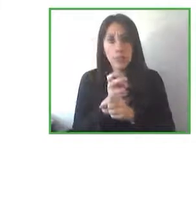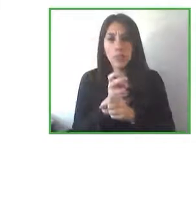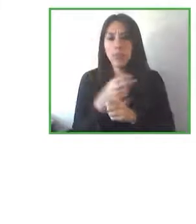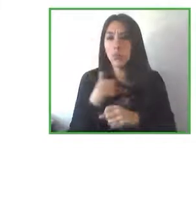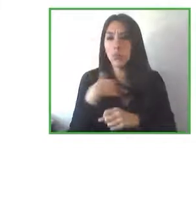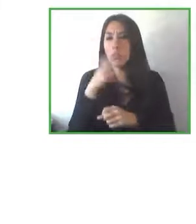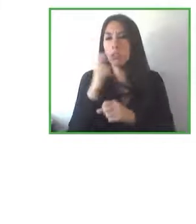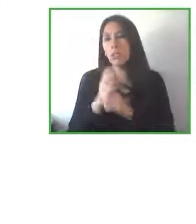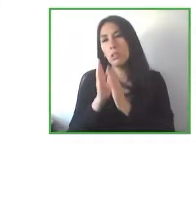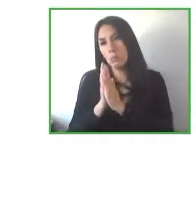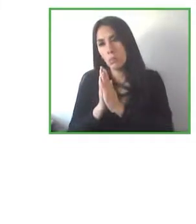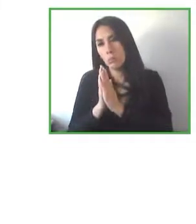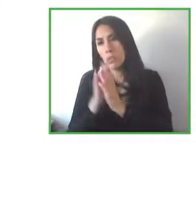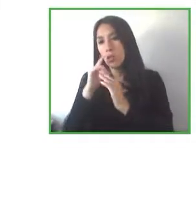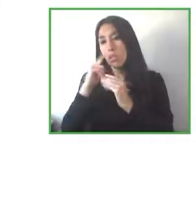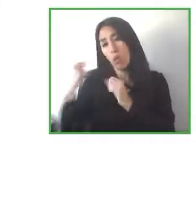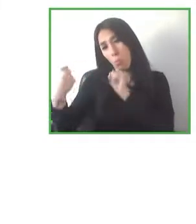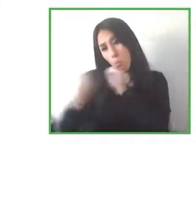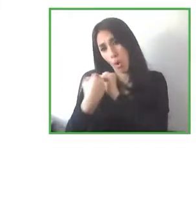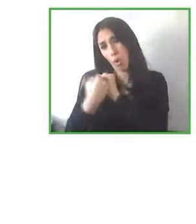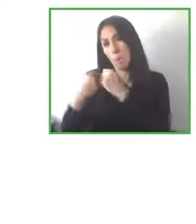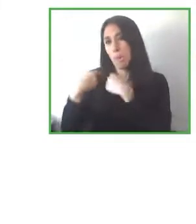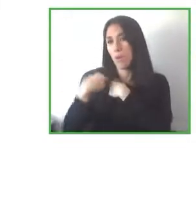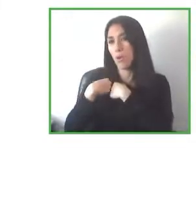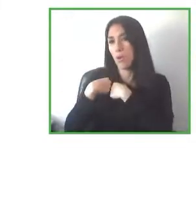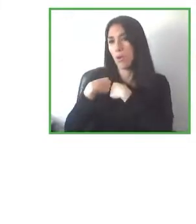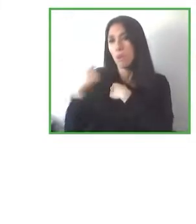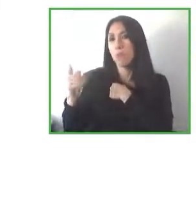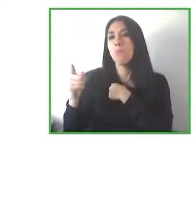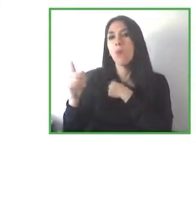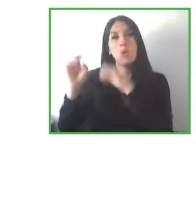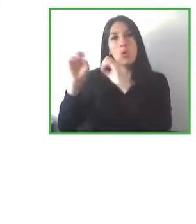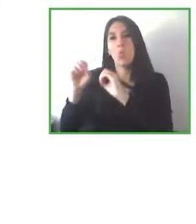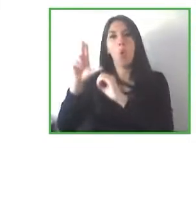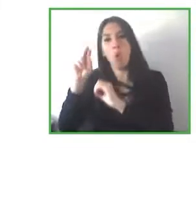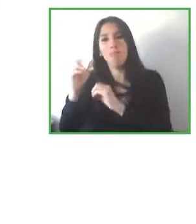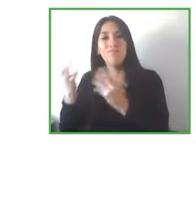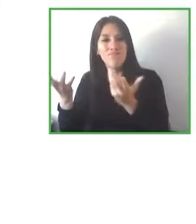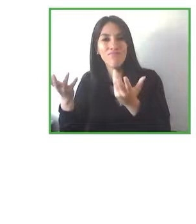know what their funding priorities are for the csr or foundation